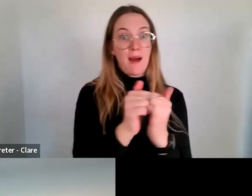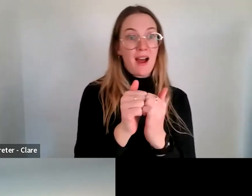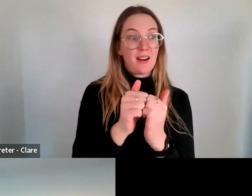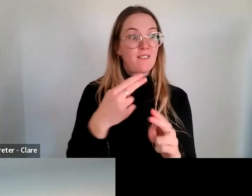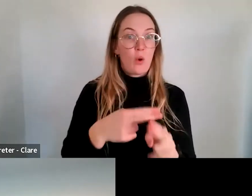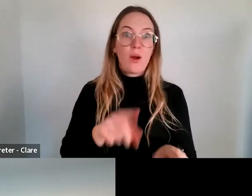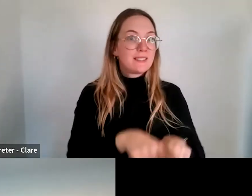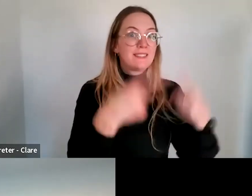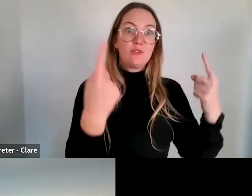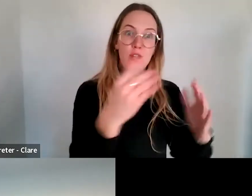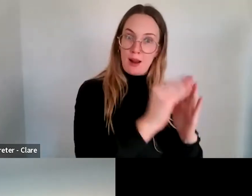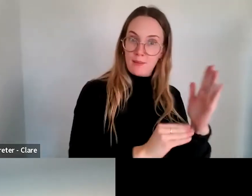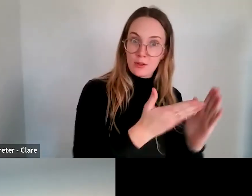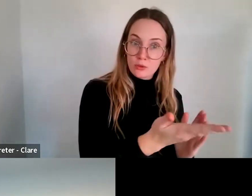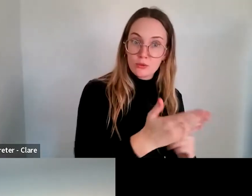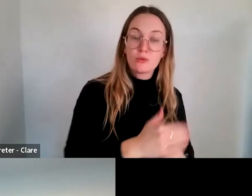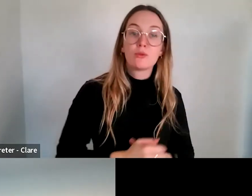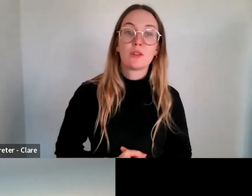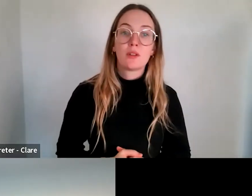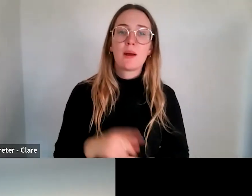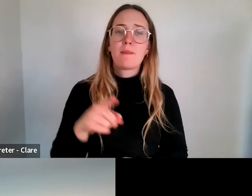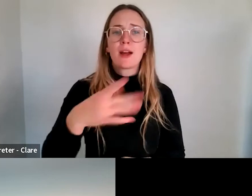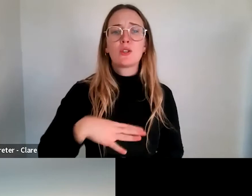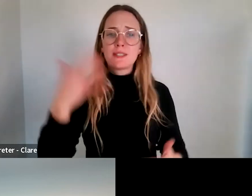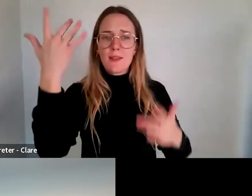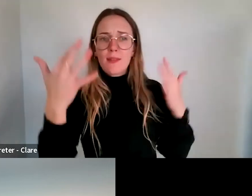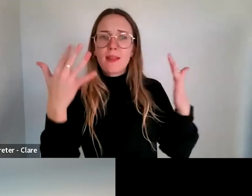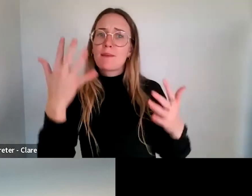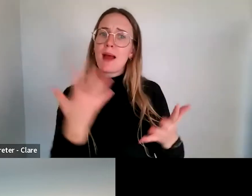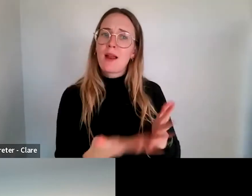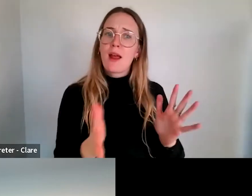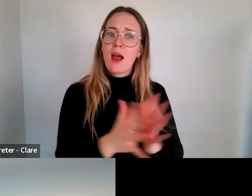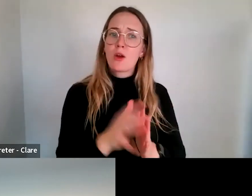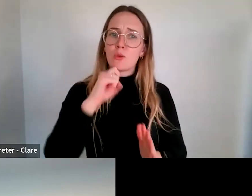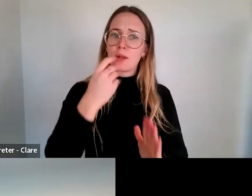But you would just need to be strategic about how you approached that. You obviously